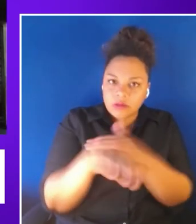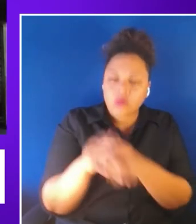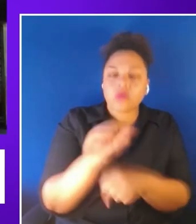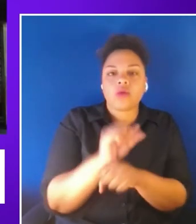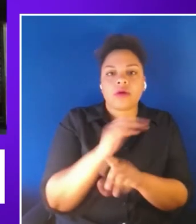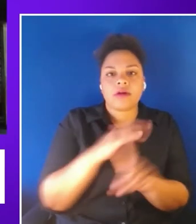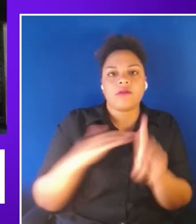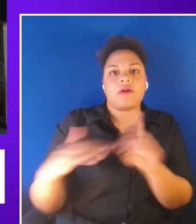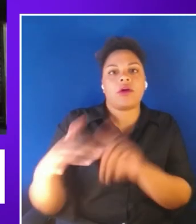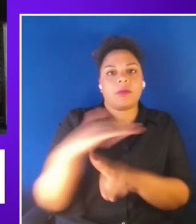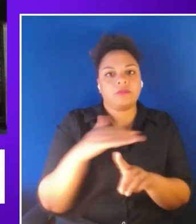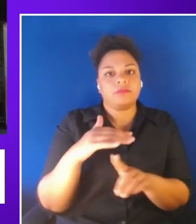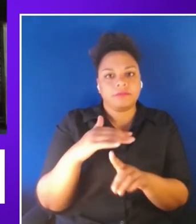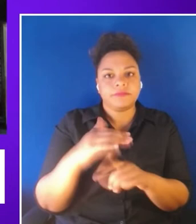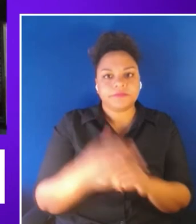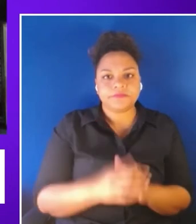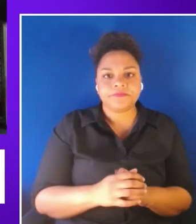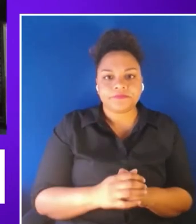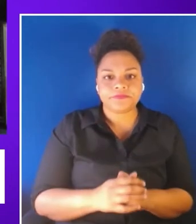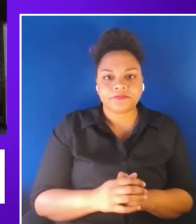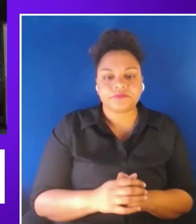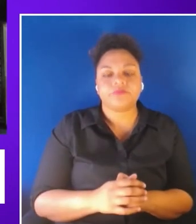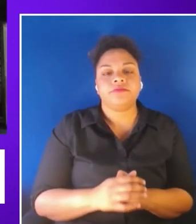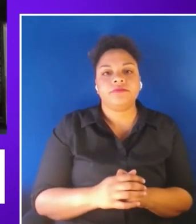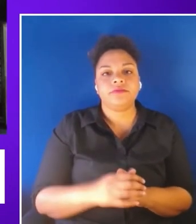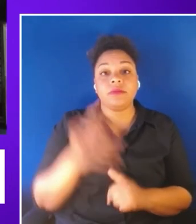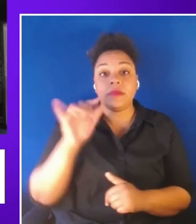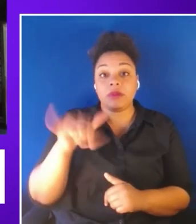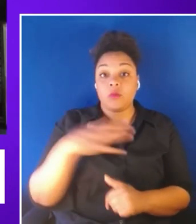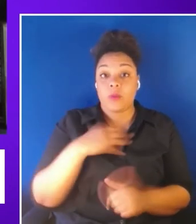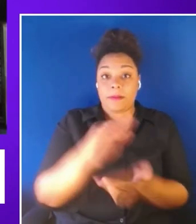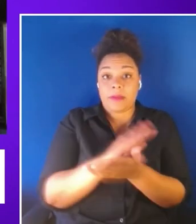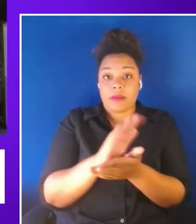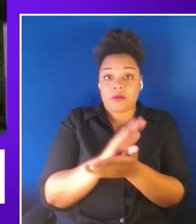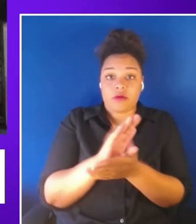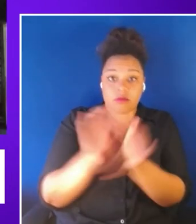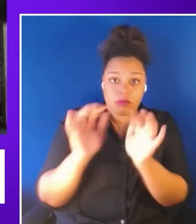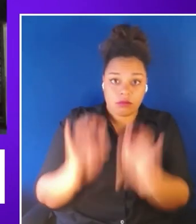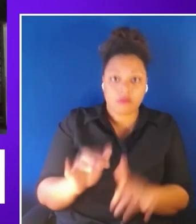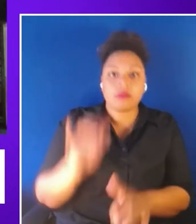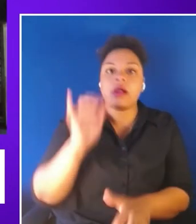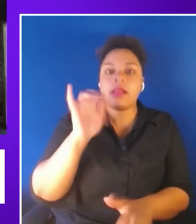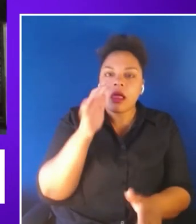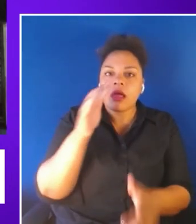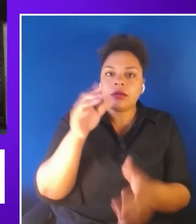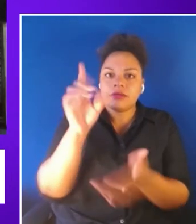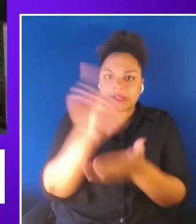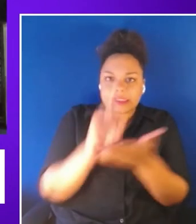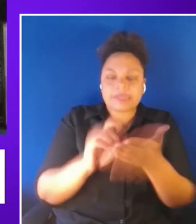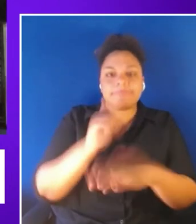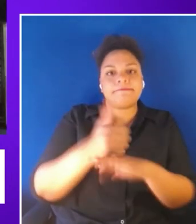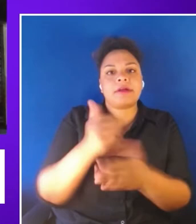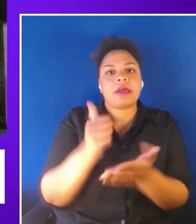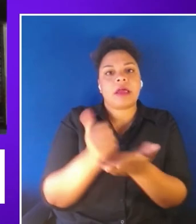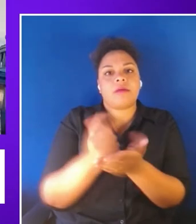industries this white paper is designed to help orgs navigate the adoption of immersive tech